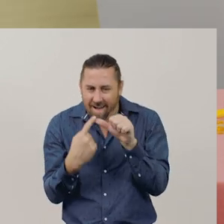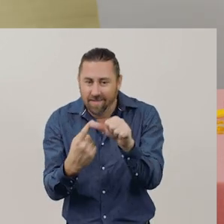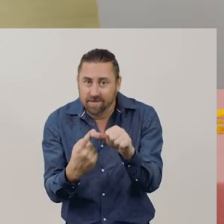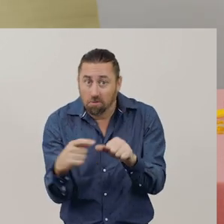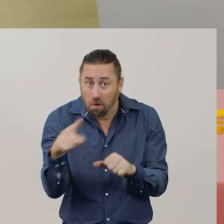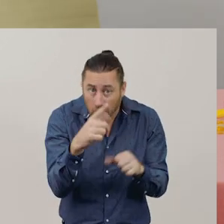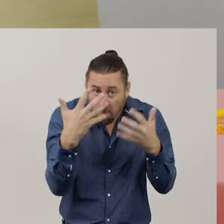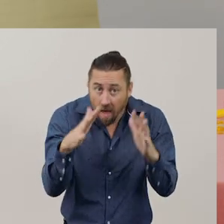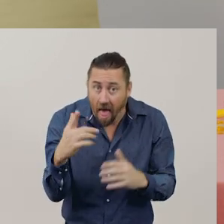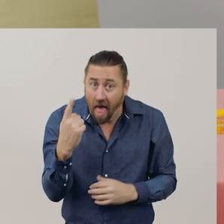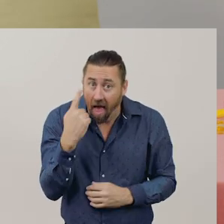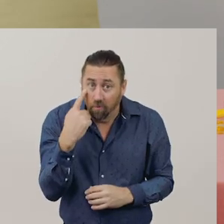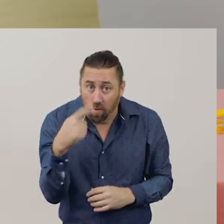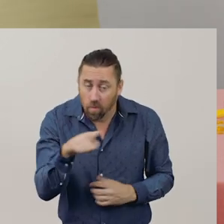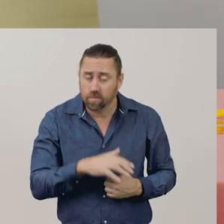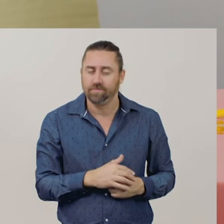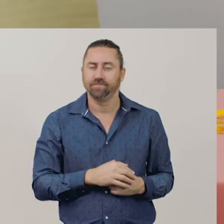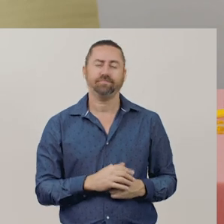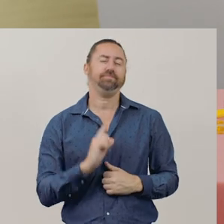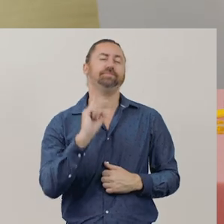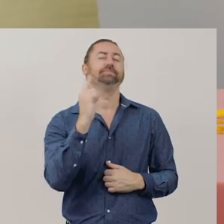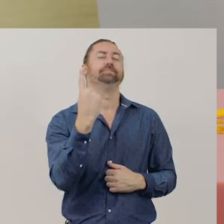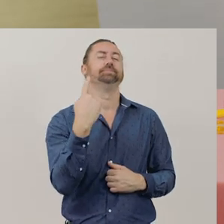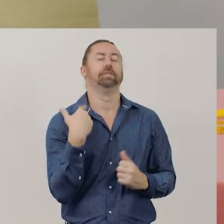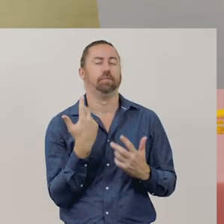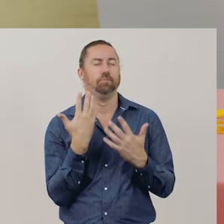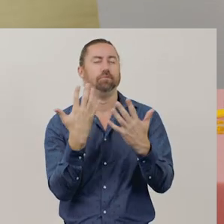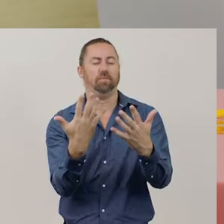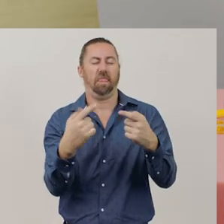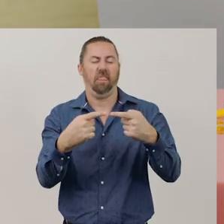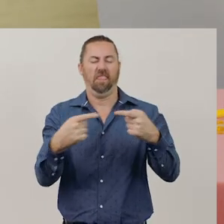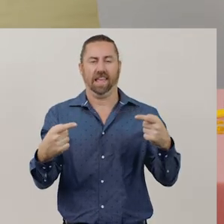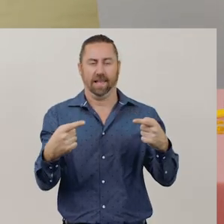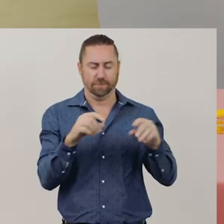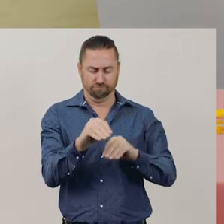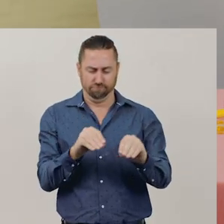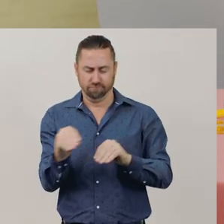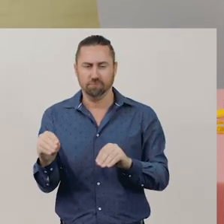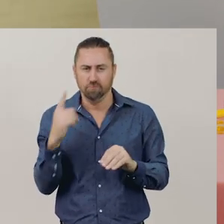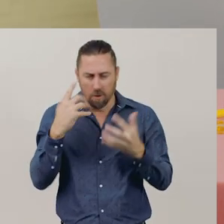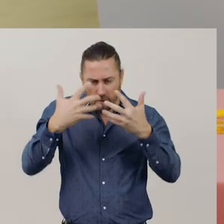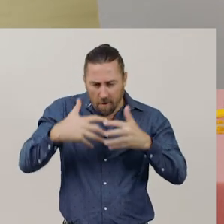Let’s start with using materials as our first strategy for solving a subtraction problem.